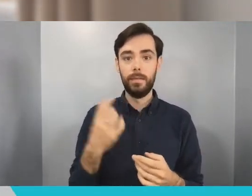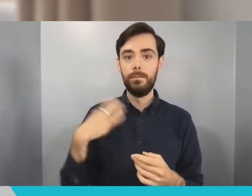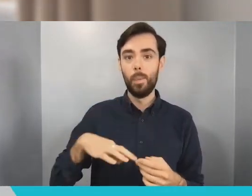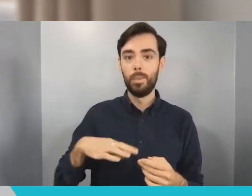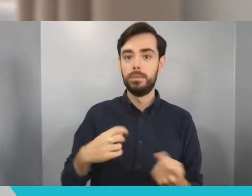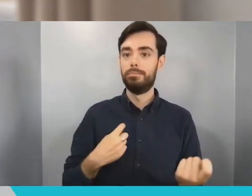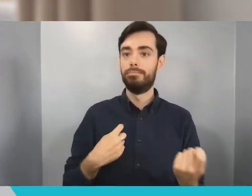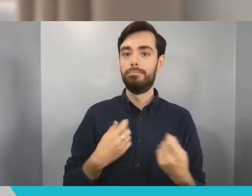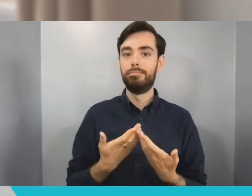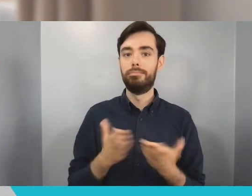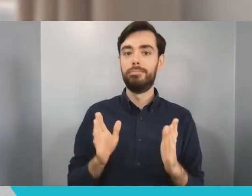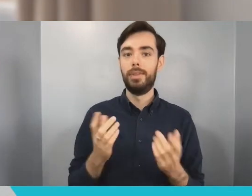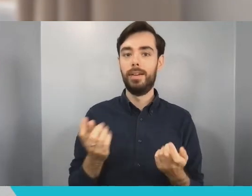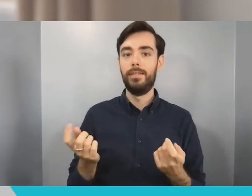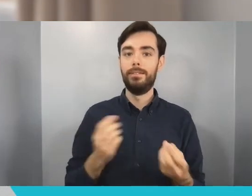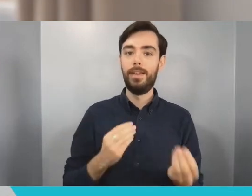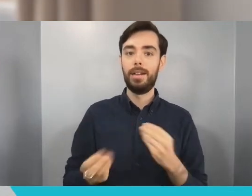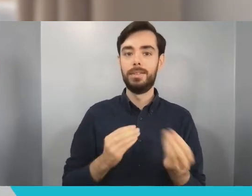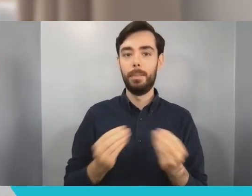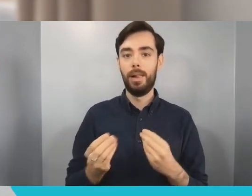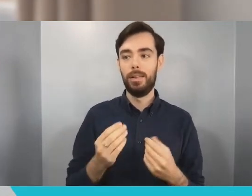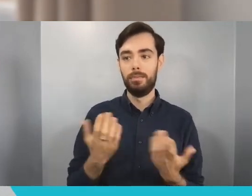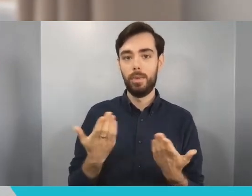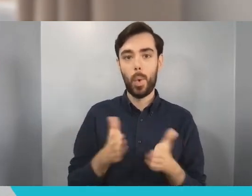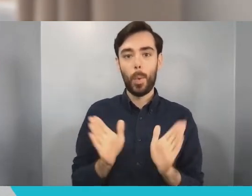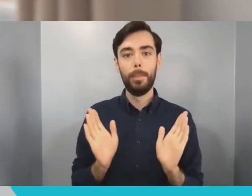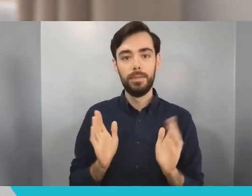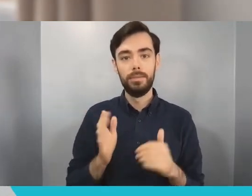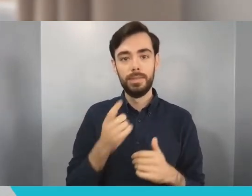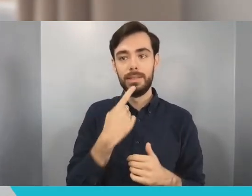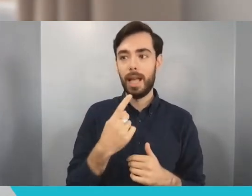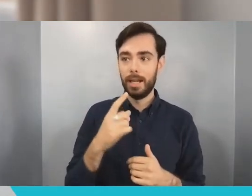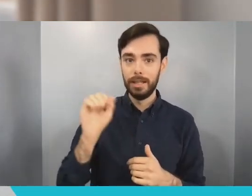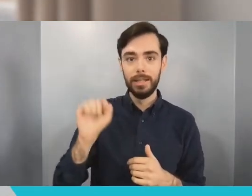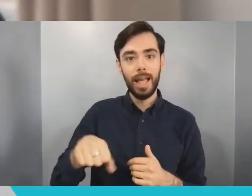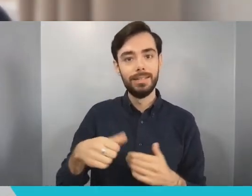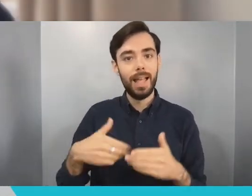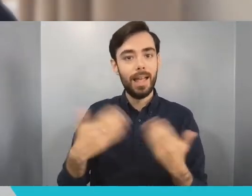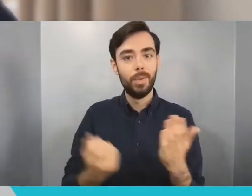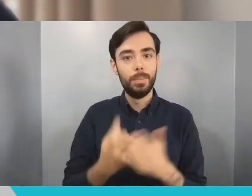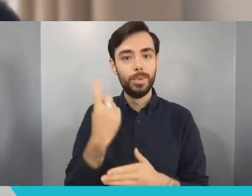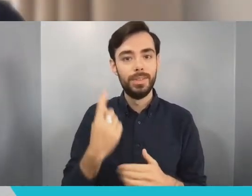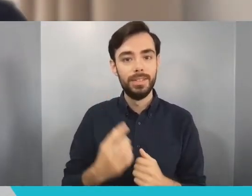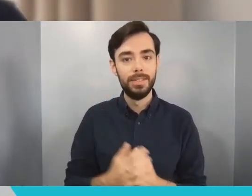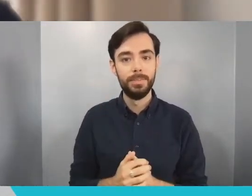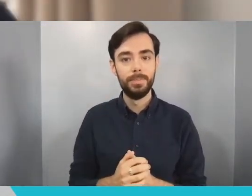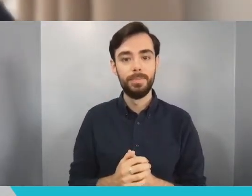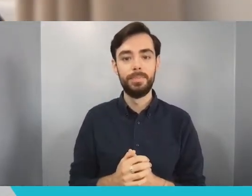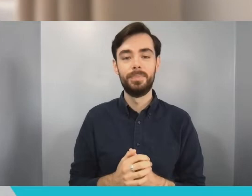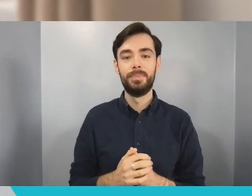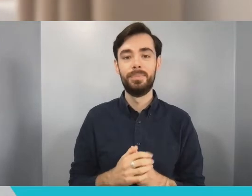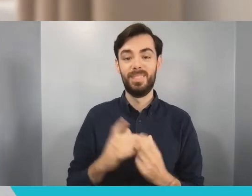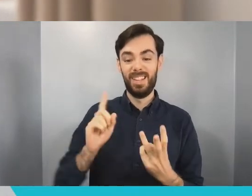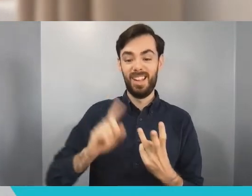is that I was asked to to say something inspirational as part of this. And that sort of got me thinking